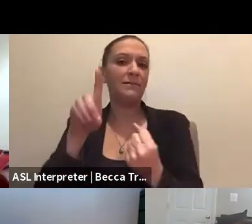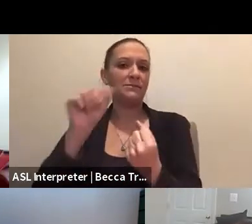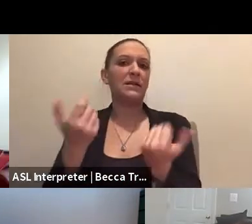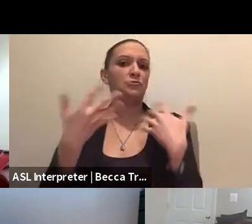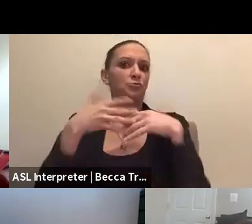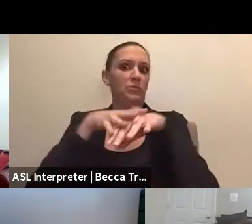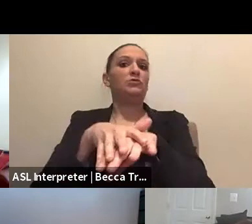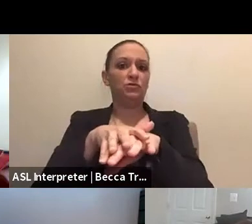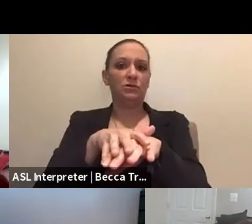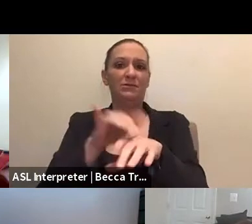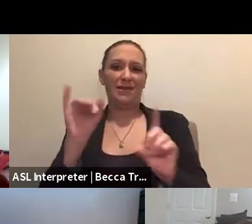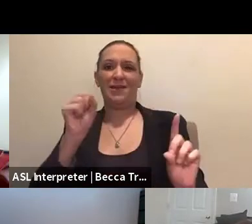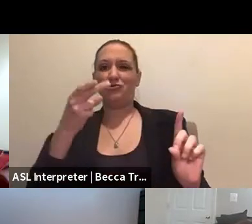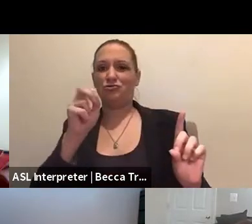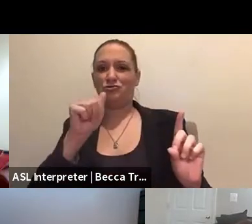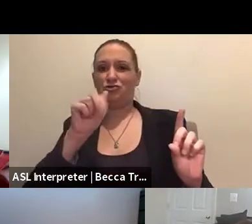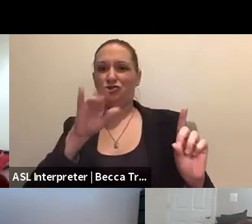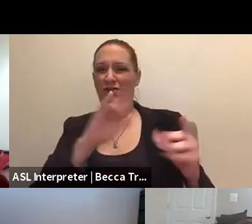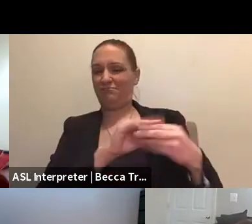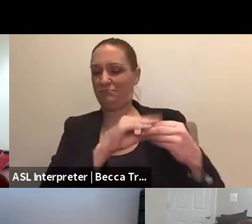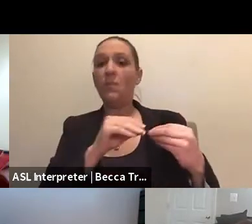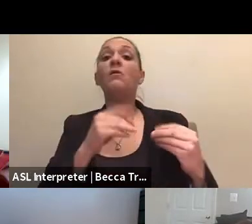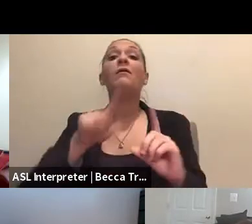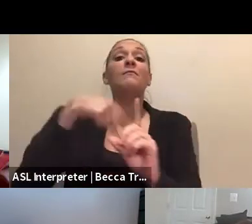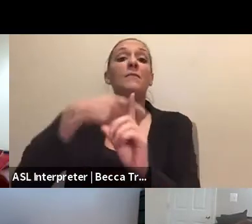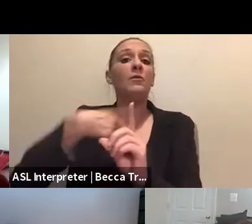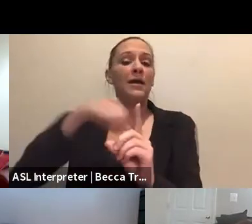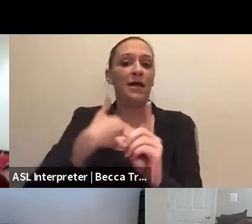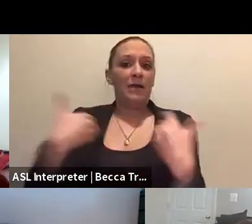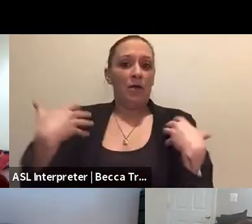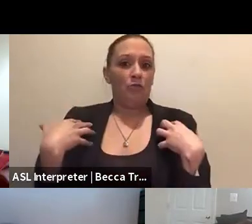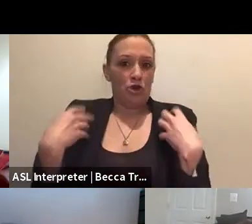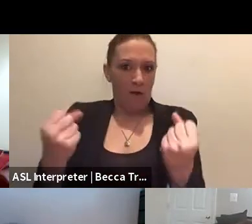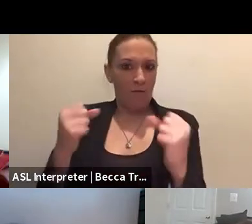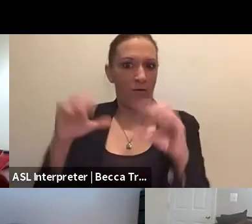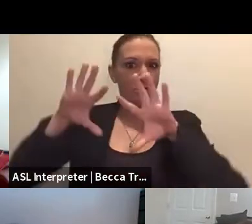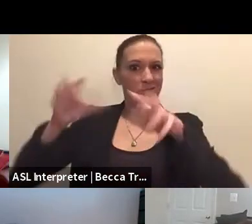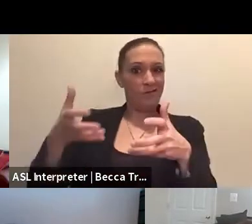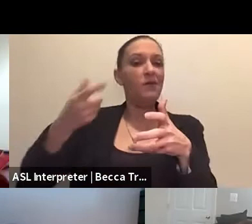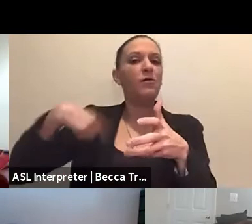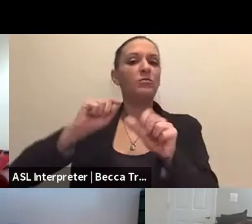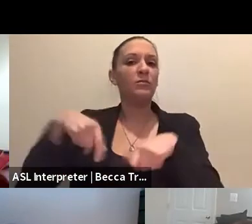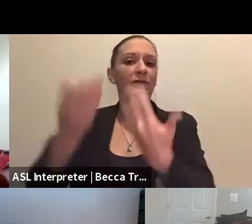as Sherry had outlined. We also have a recovery arm where we provide financial assistance